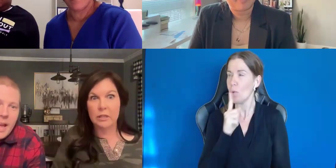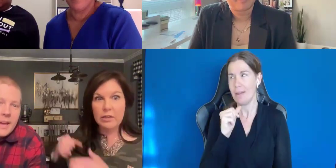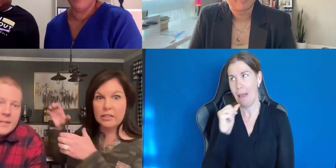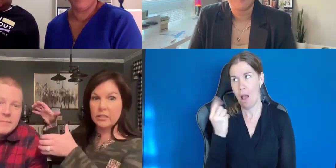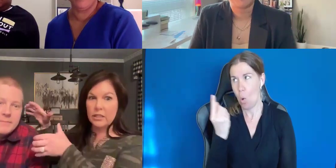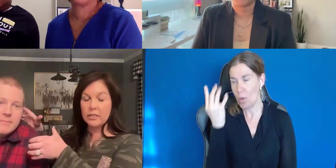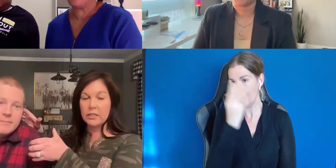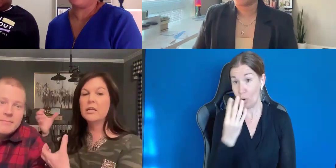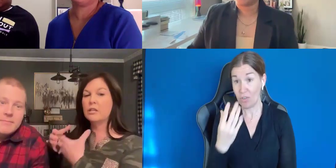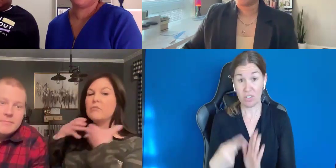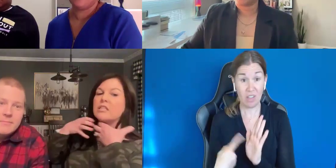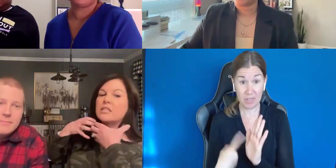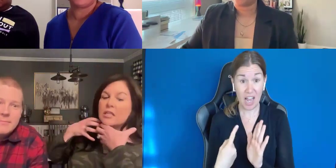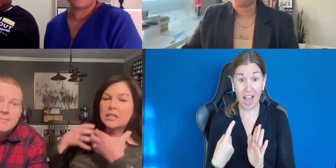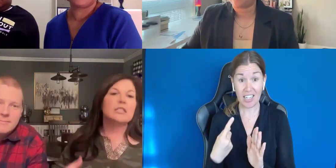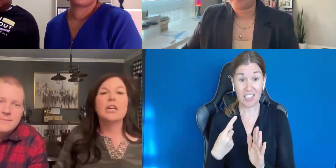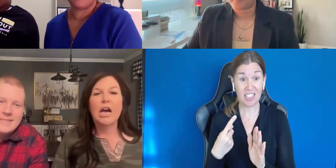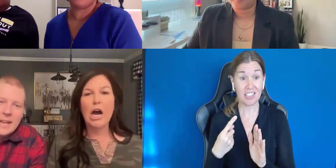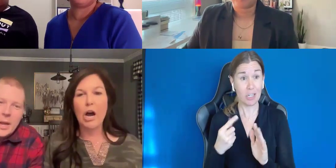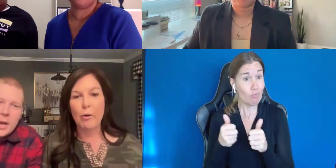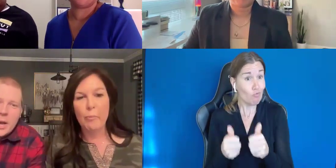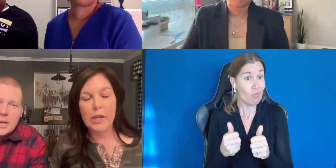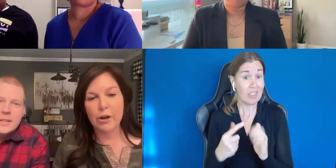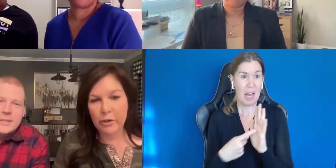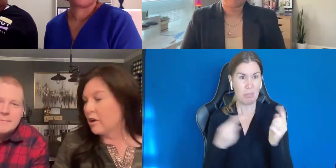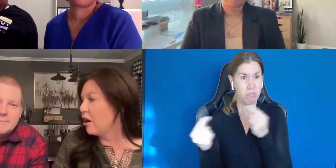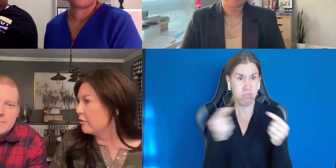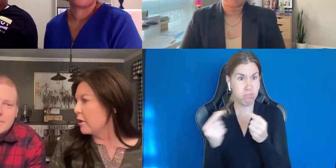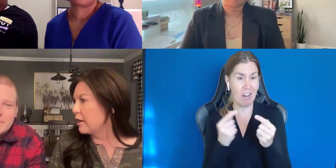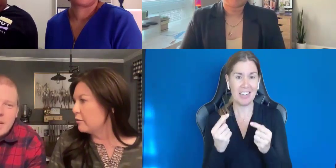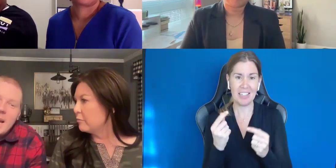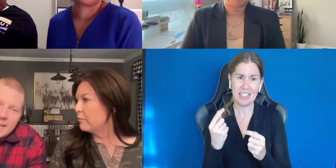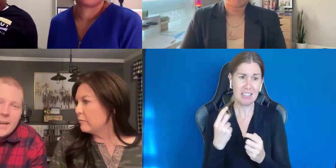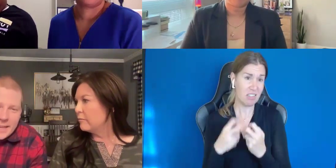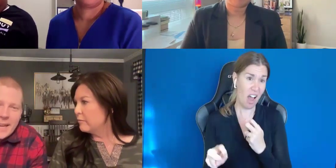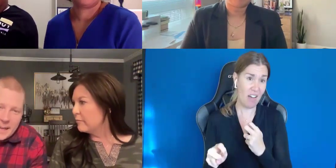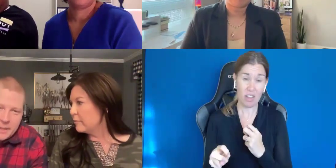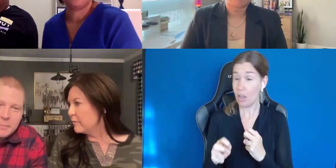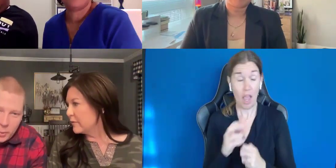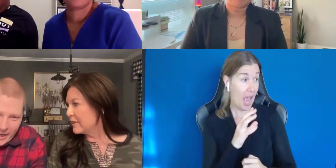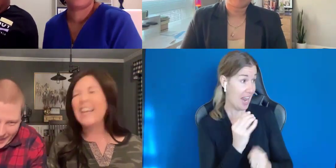Some days it's this. Some days it's this, you know. It's hard, right? And now they can't get me to be quiet.